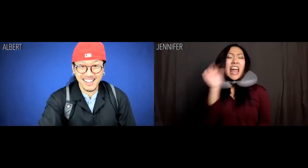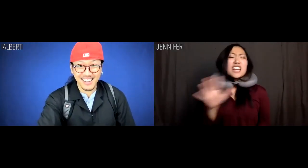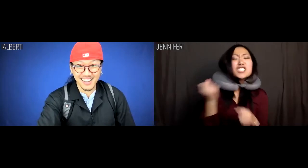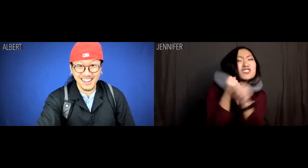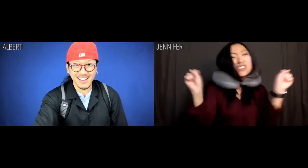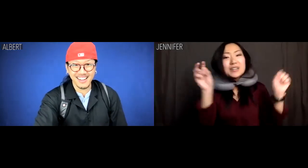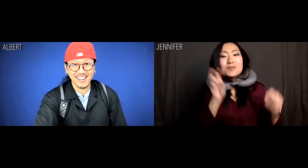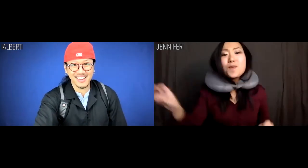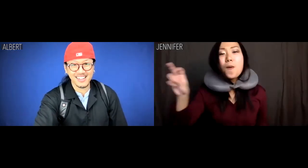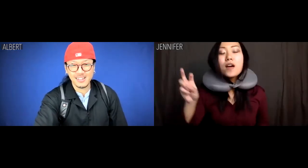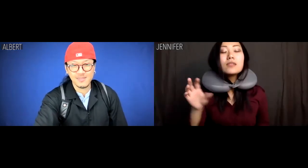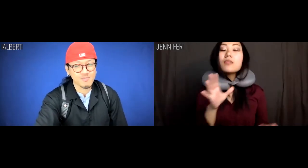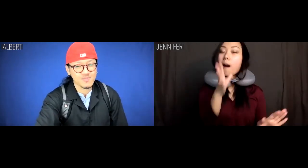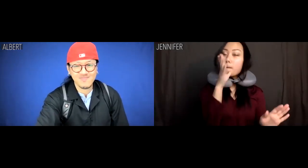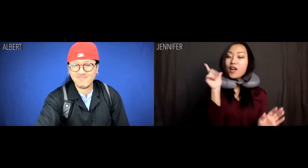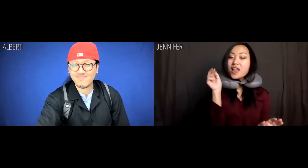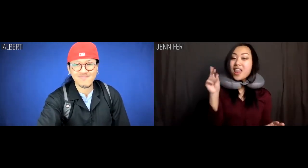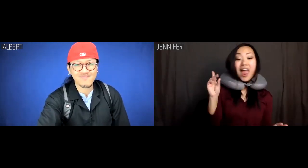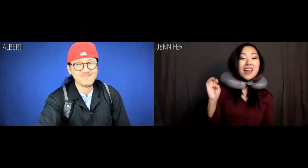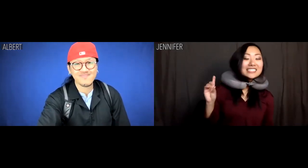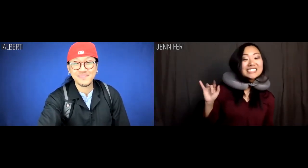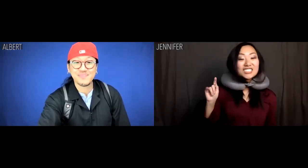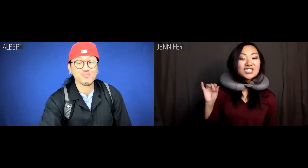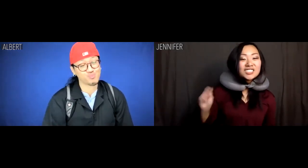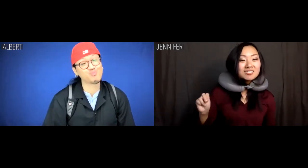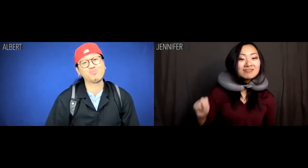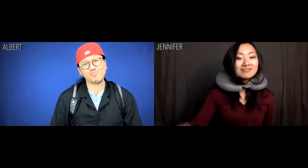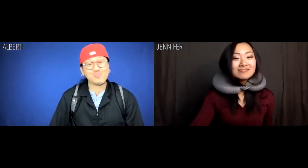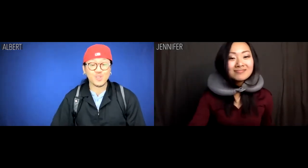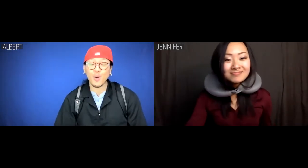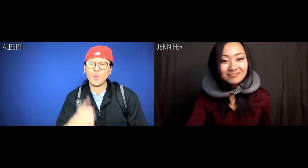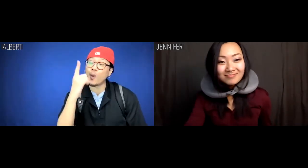Jennifer: Asian Freedom Tour, the Motherland Edition